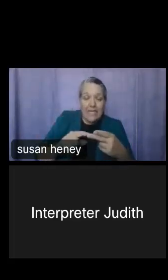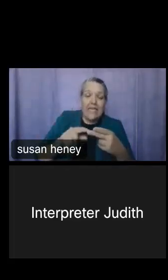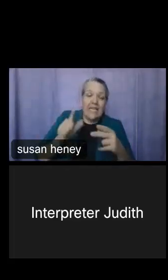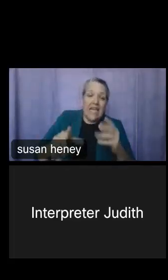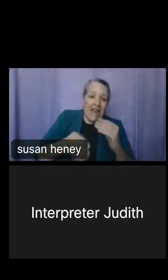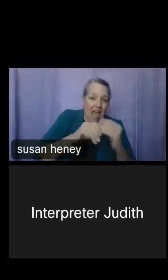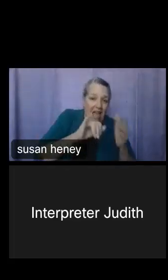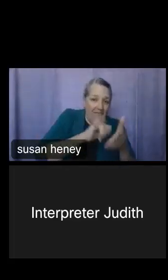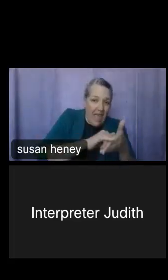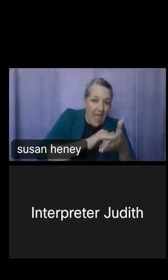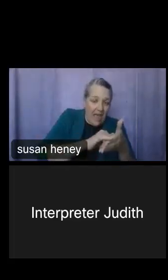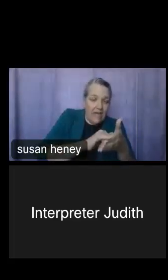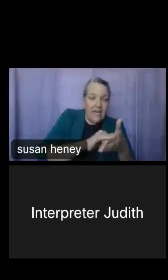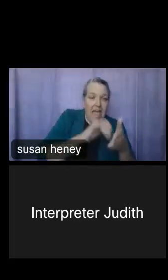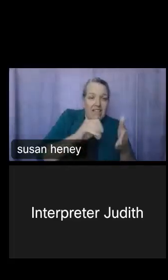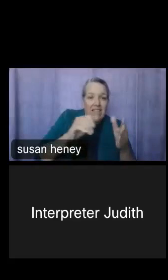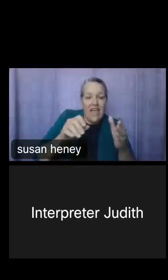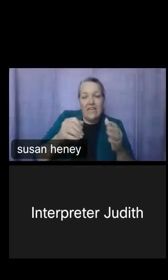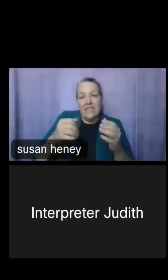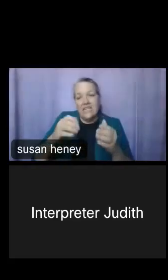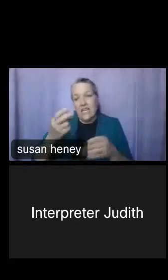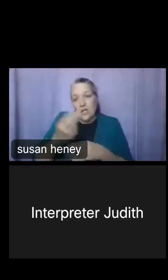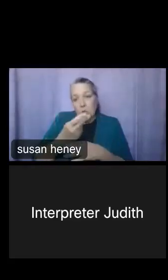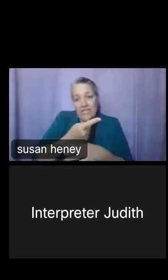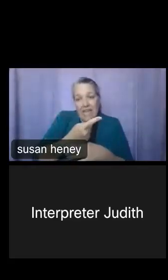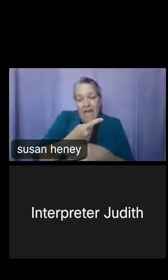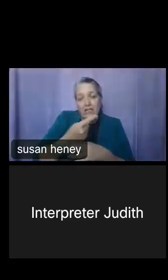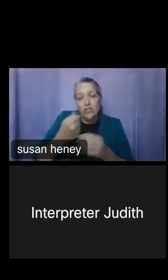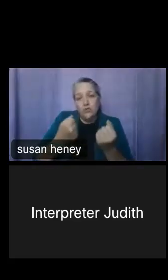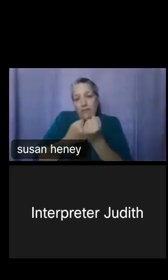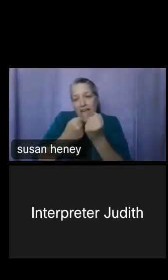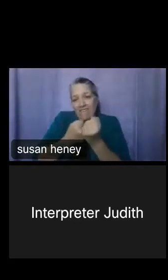that data to advocate and say, you know, we really need to increase it because look, we're